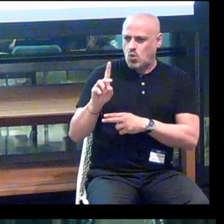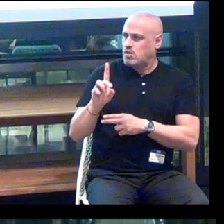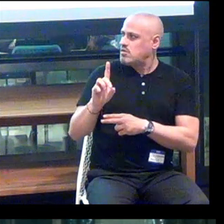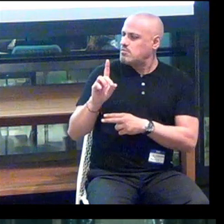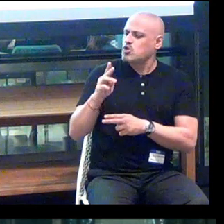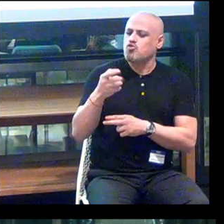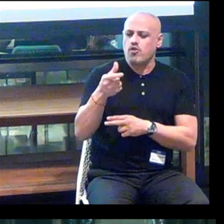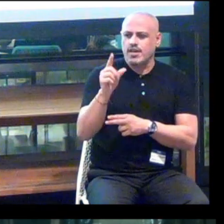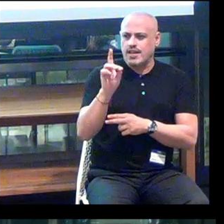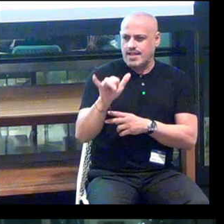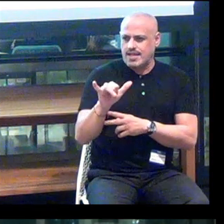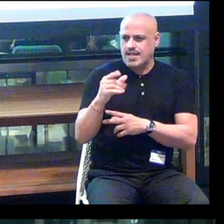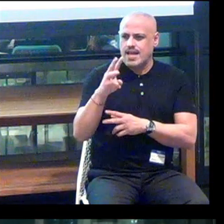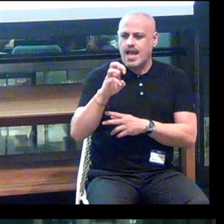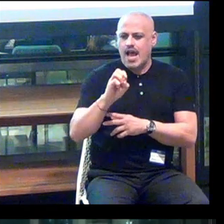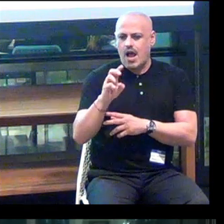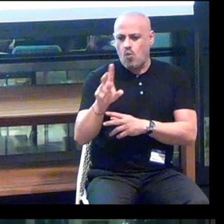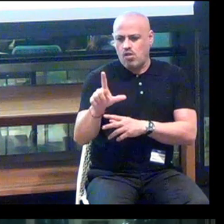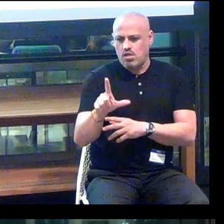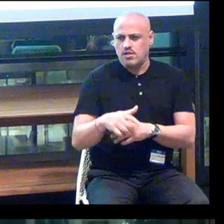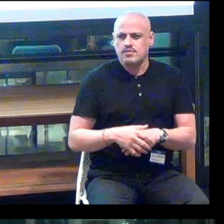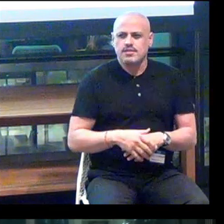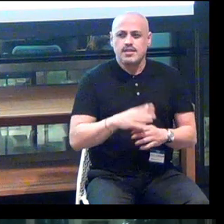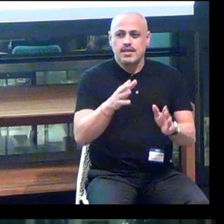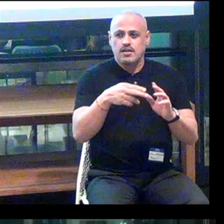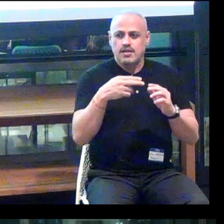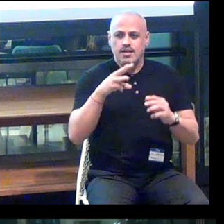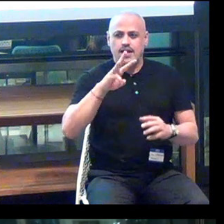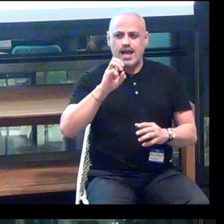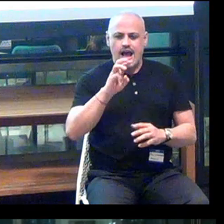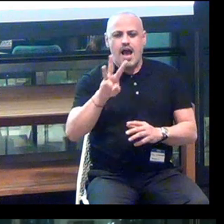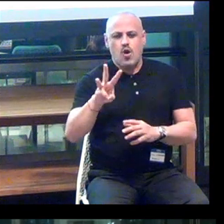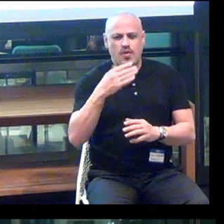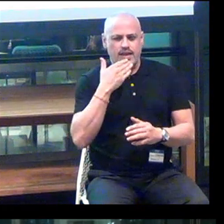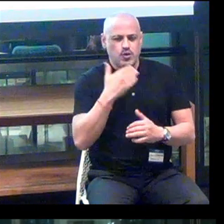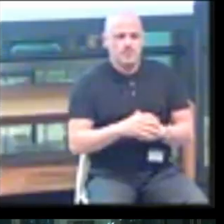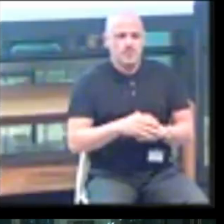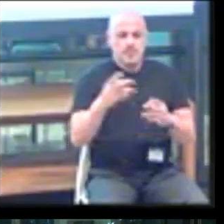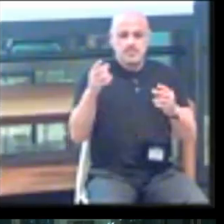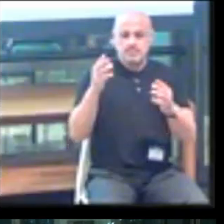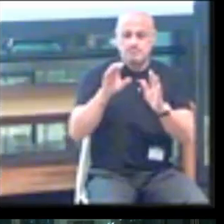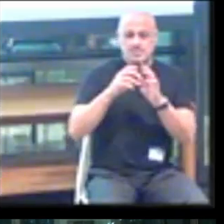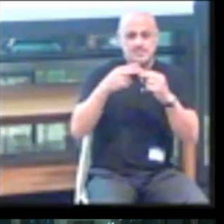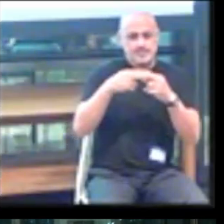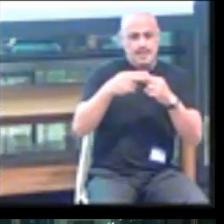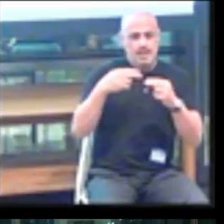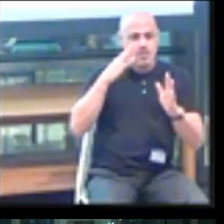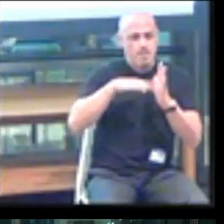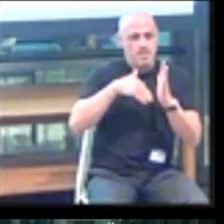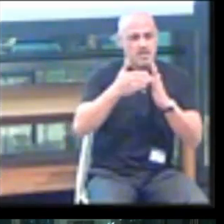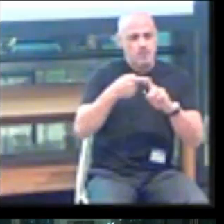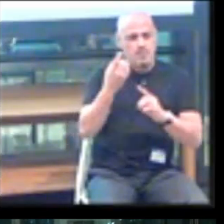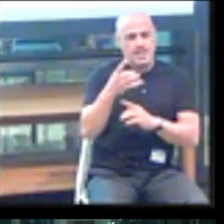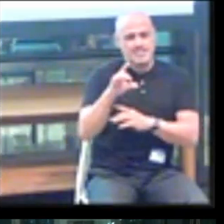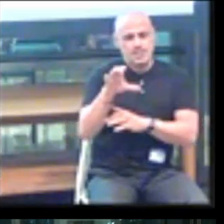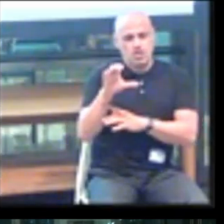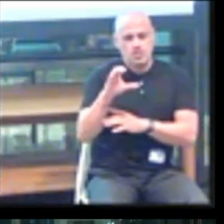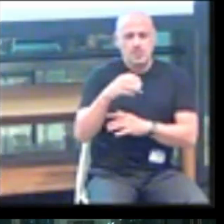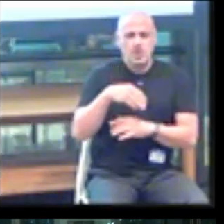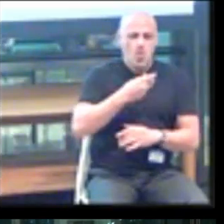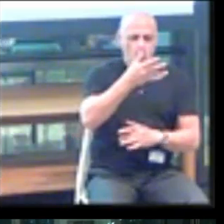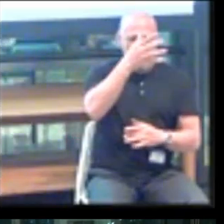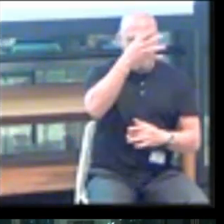On the slide is a painting from the 1800s, of a white man with brown hair, green eyes,